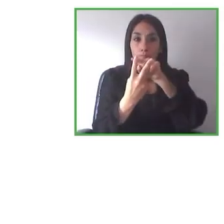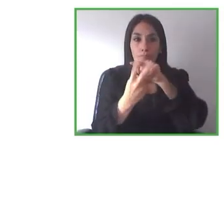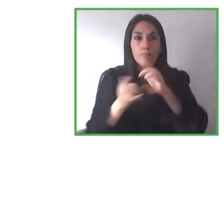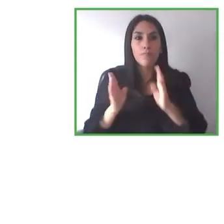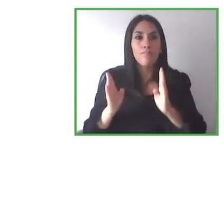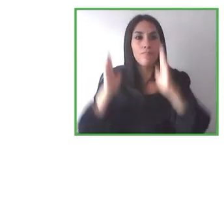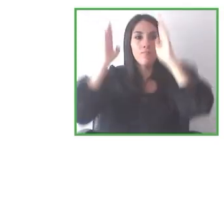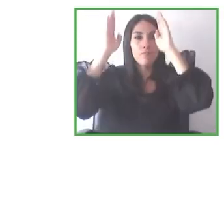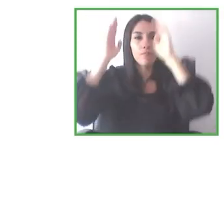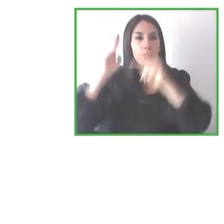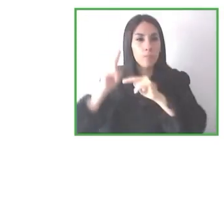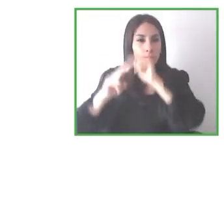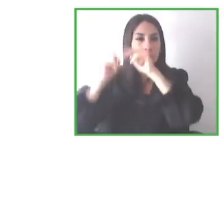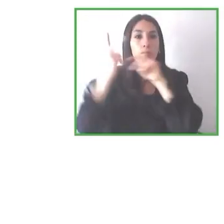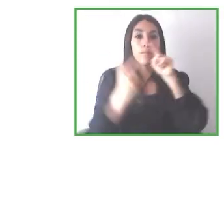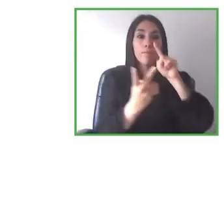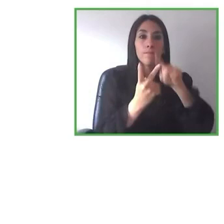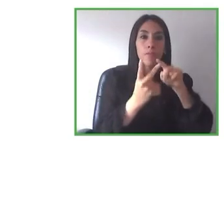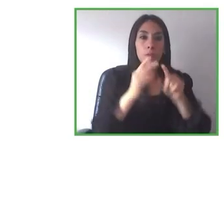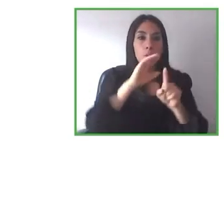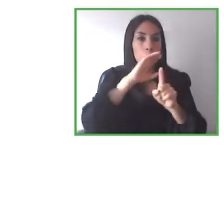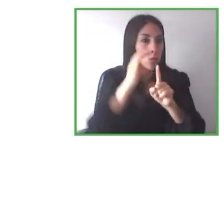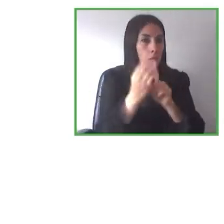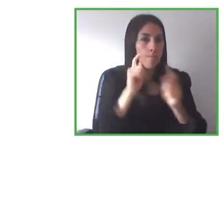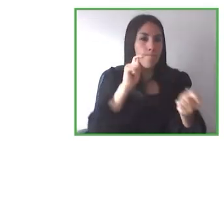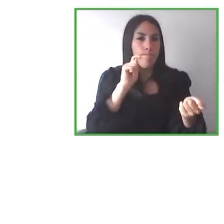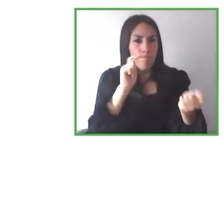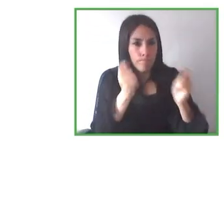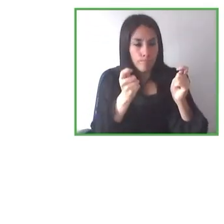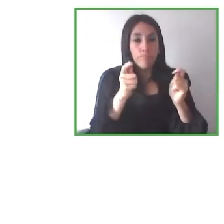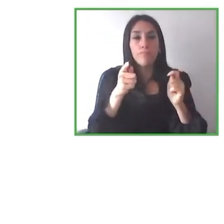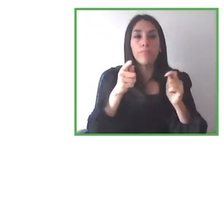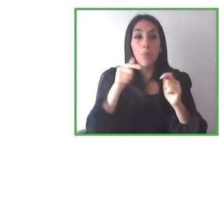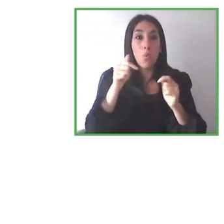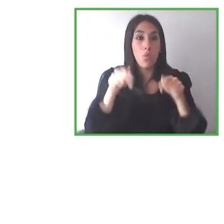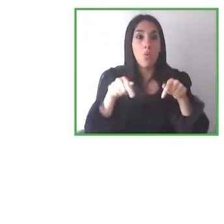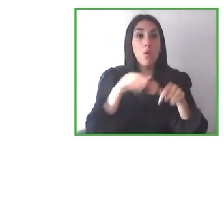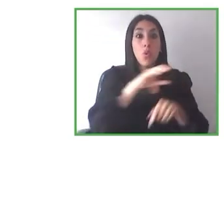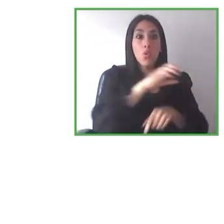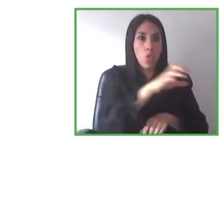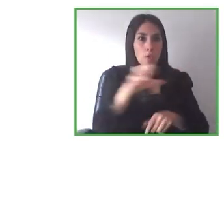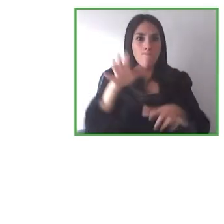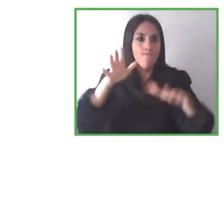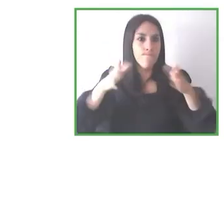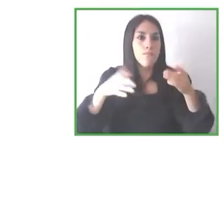Well, are more developed countries that have infrastructure available that's more developed, that's more accessible for people?